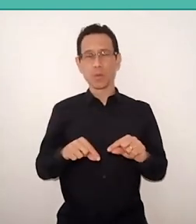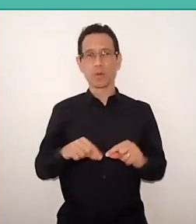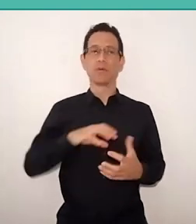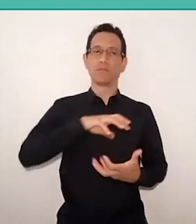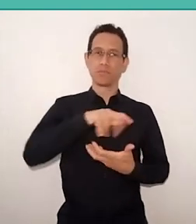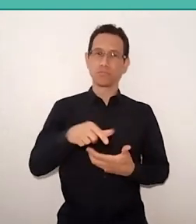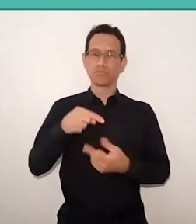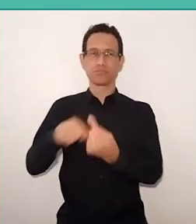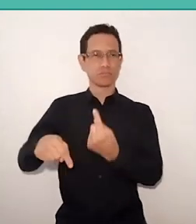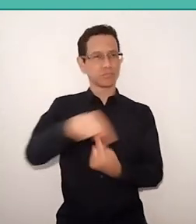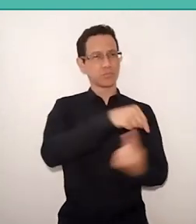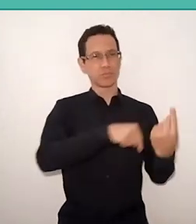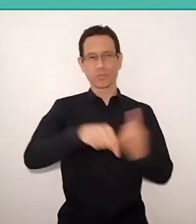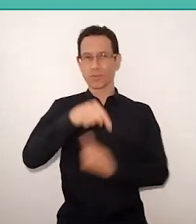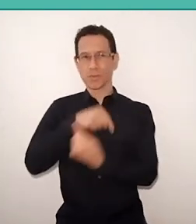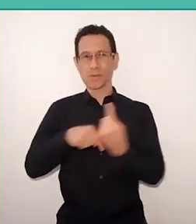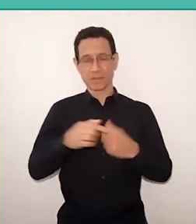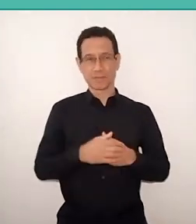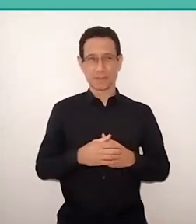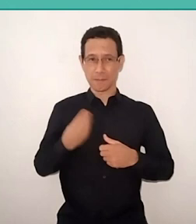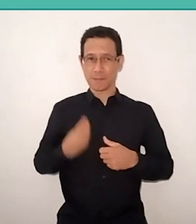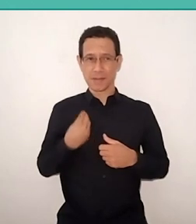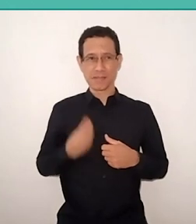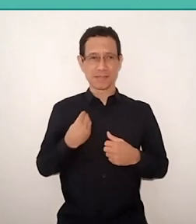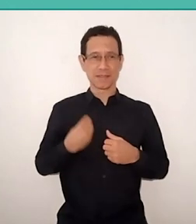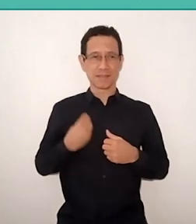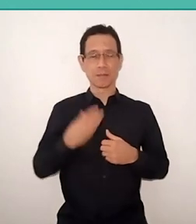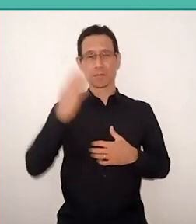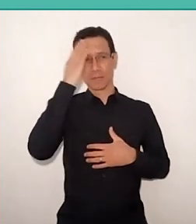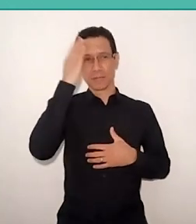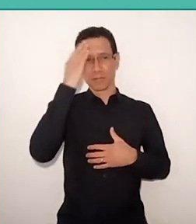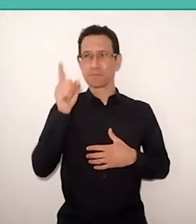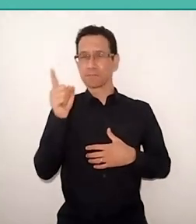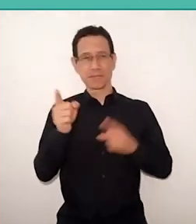Presence that, recognizing the other presence as a "not me",